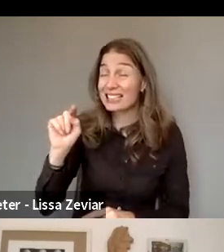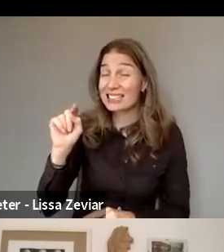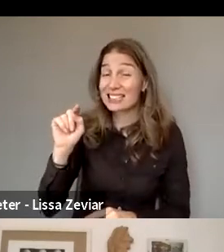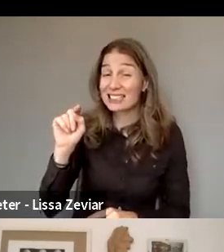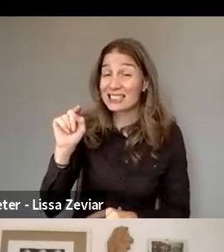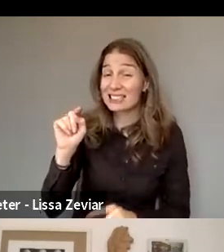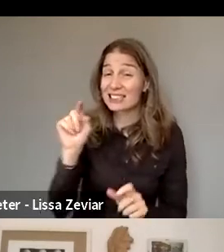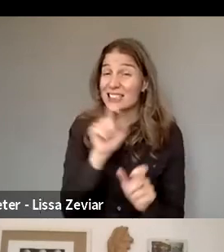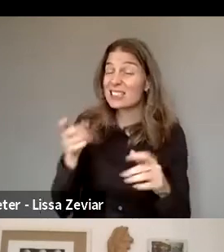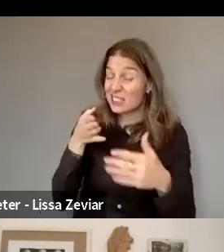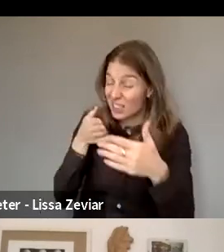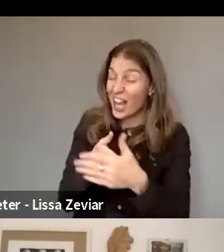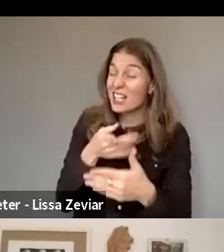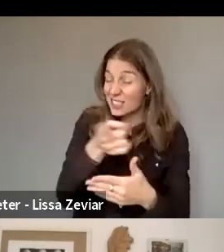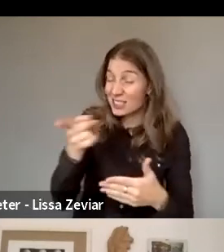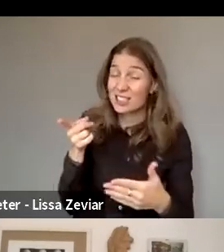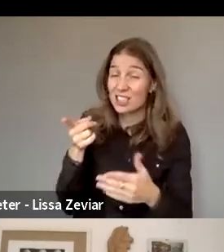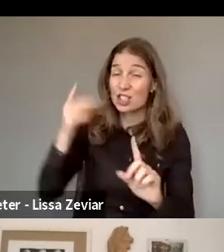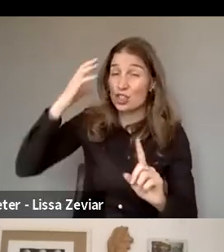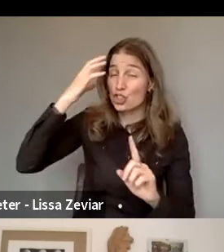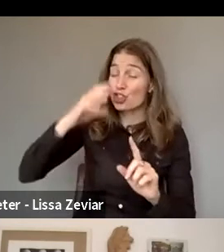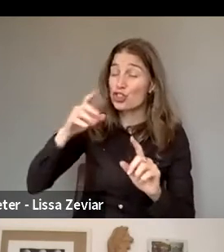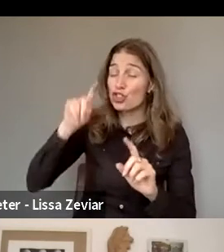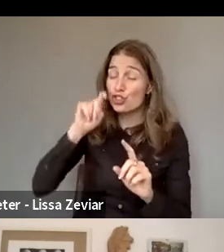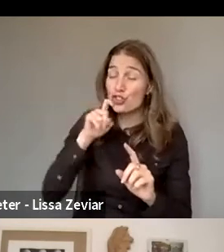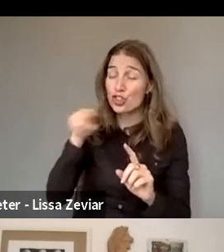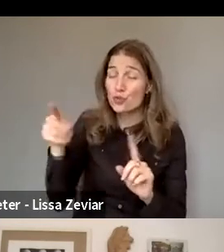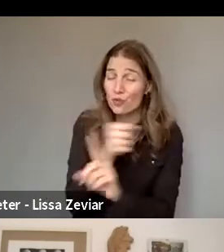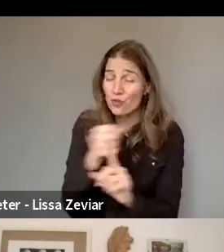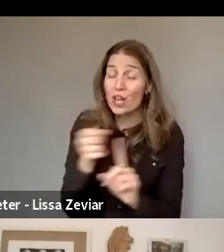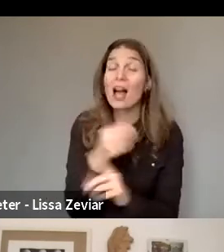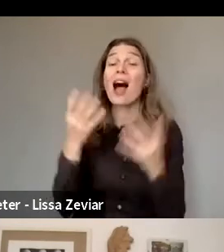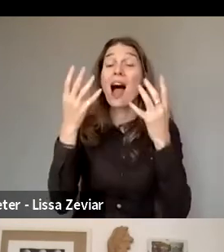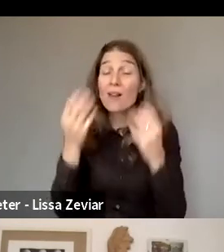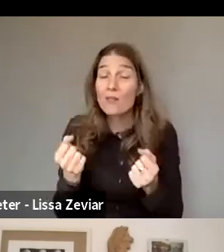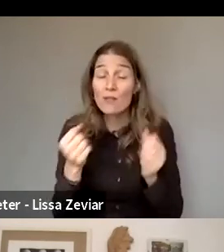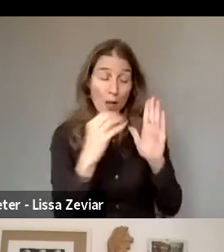which recognize very important measures related to the configuration,